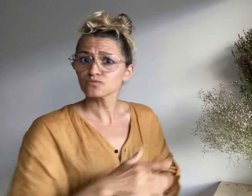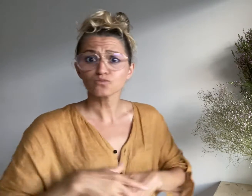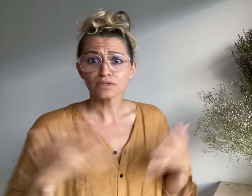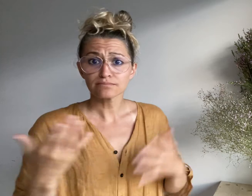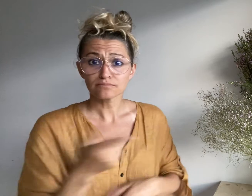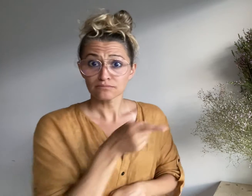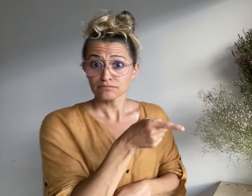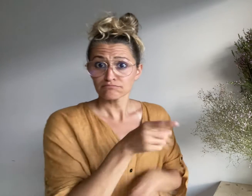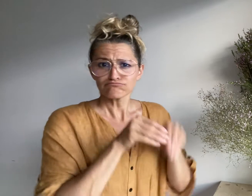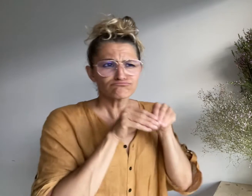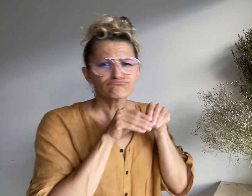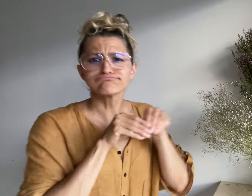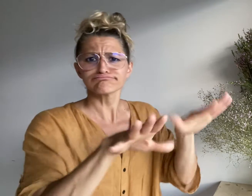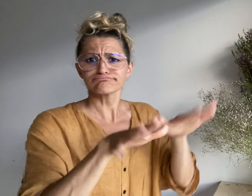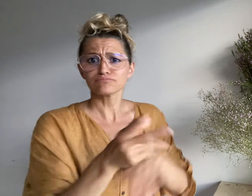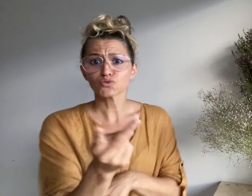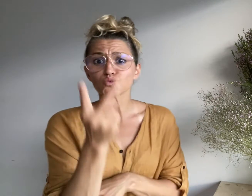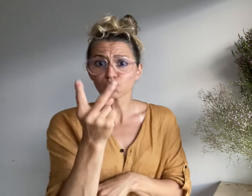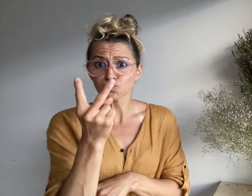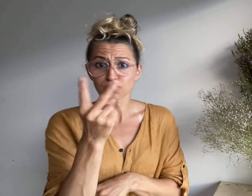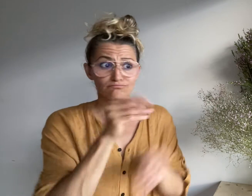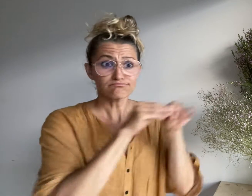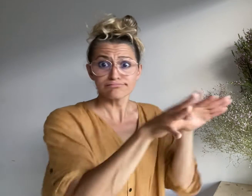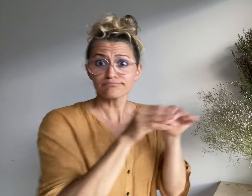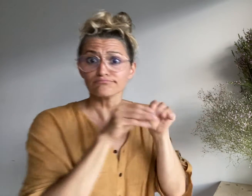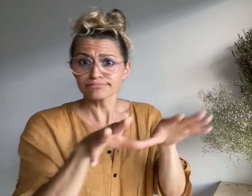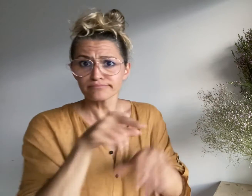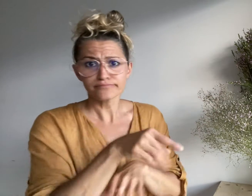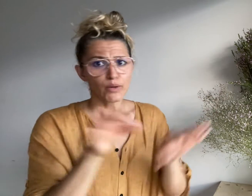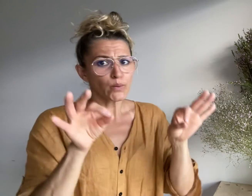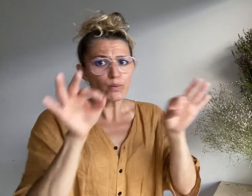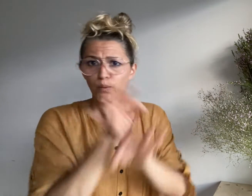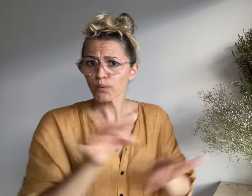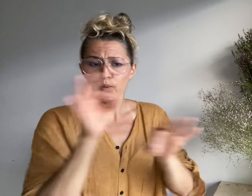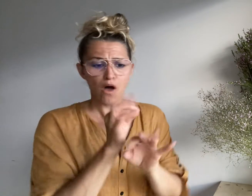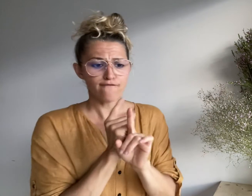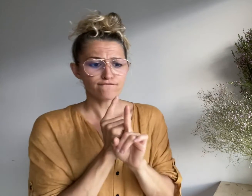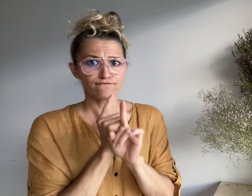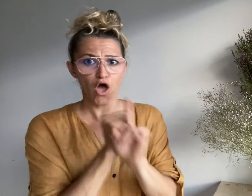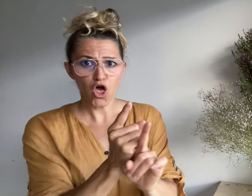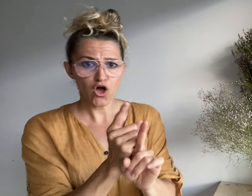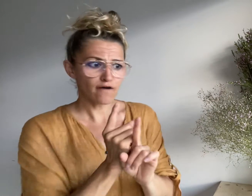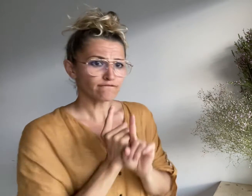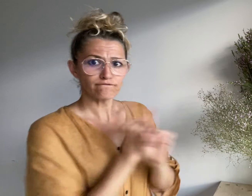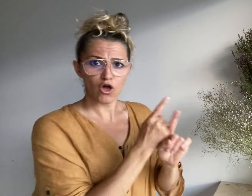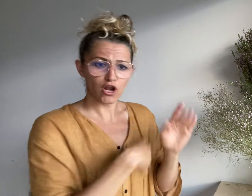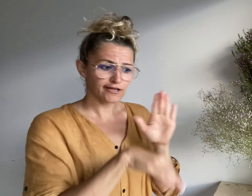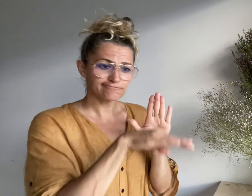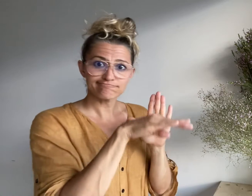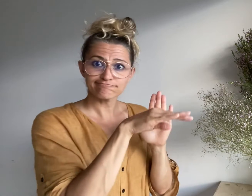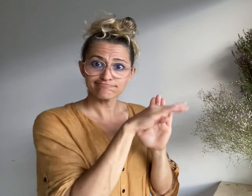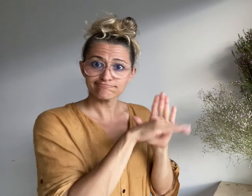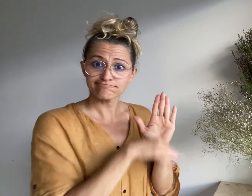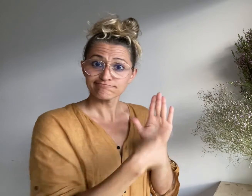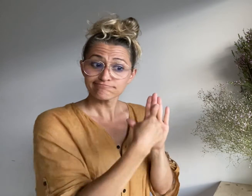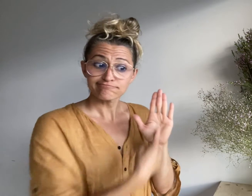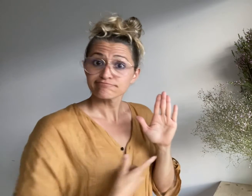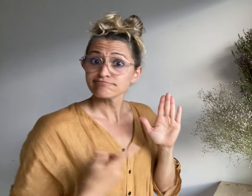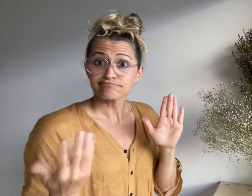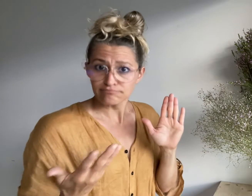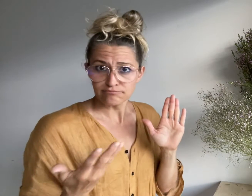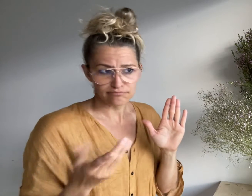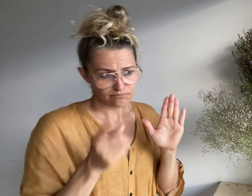to two of their broadcasts failing to follow guidelines